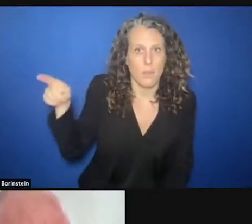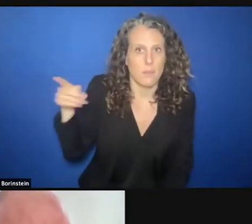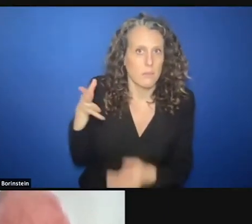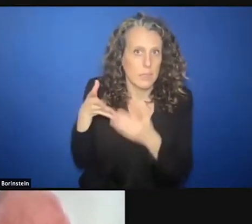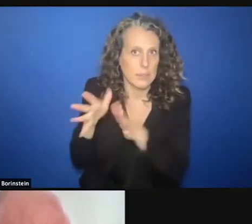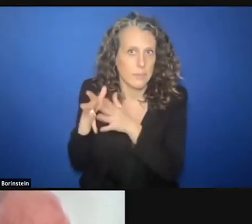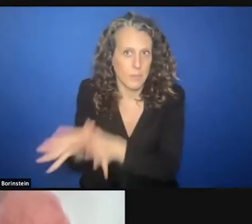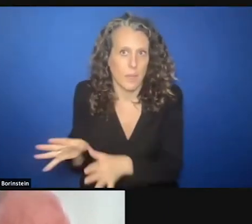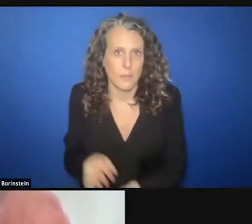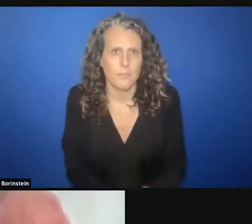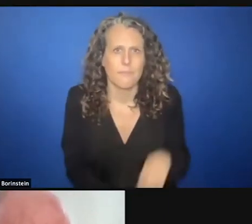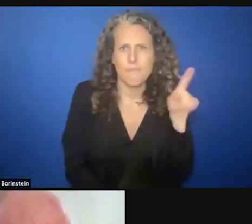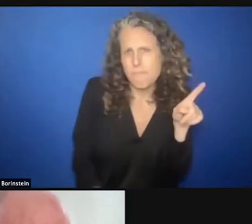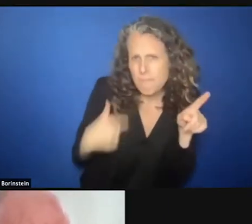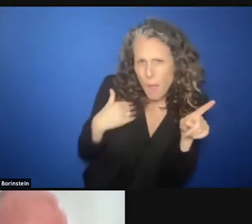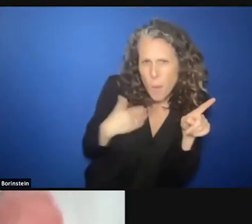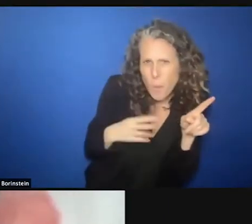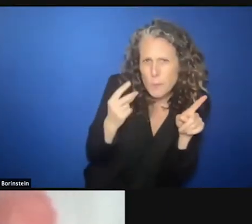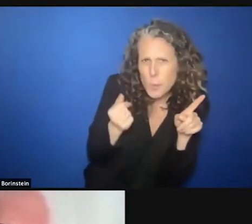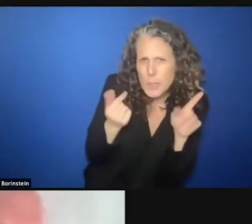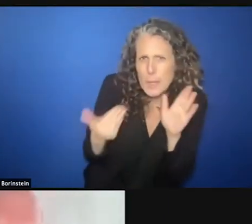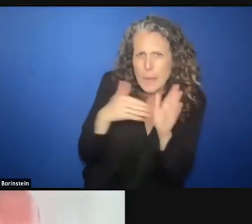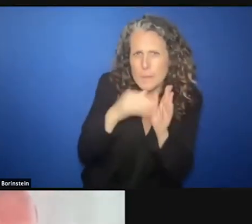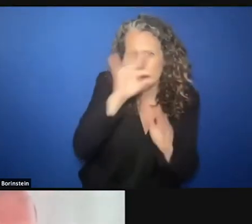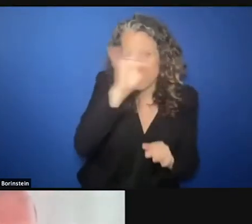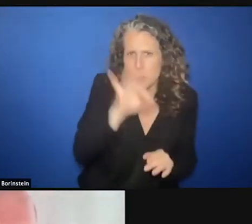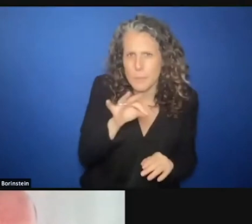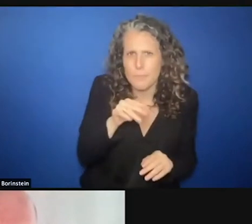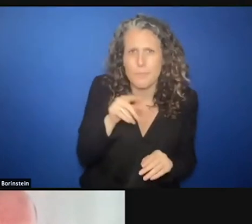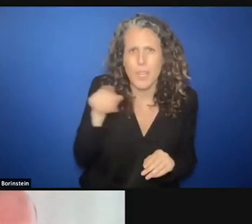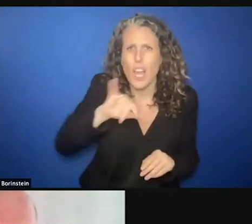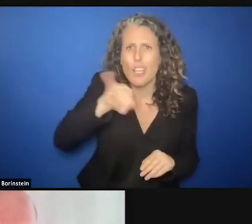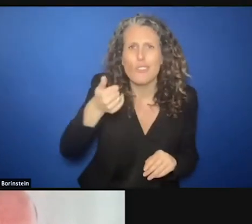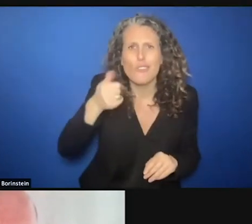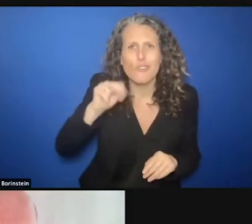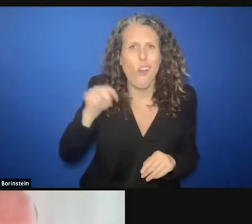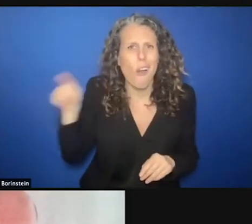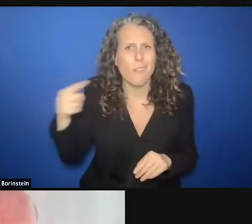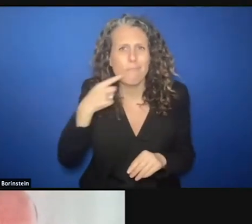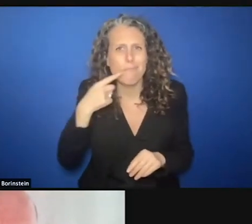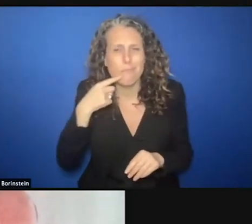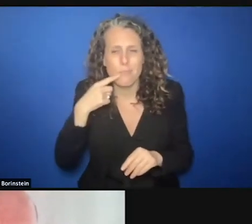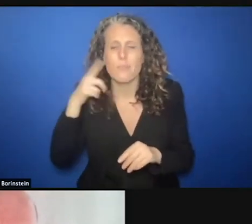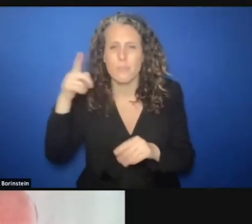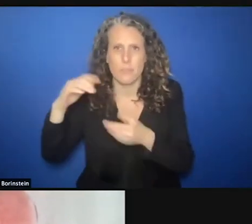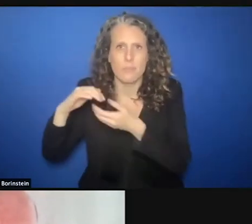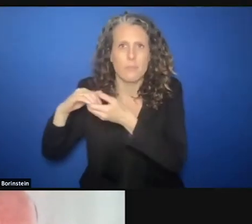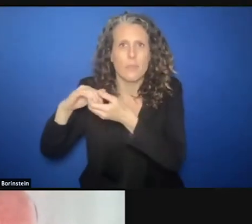supplemental question. You heard Jan Egeland say protection specialists want to take a